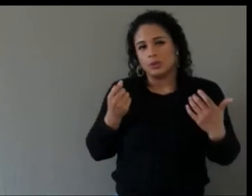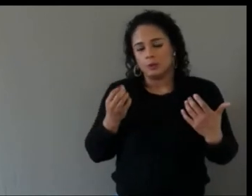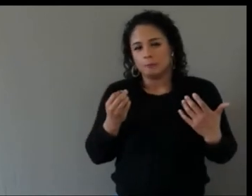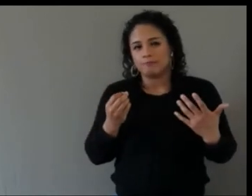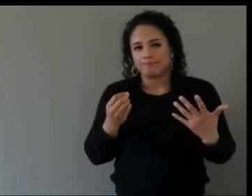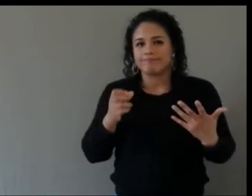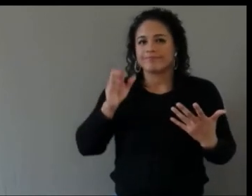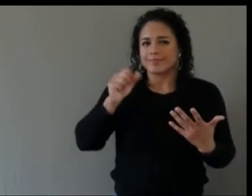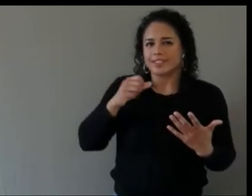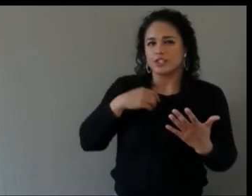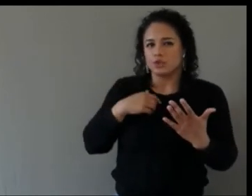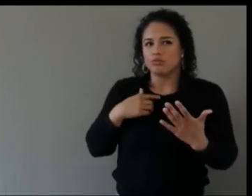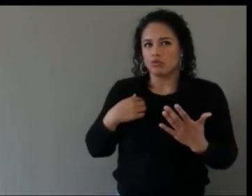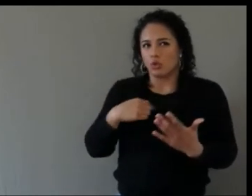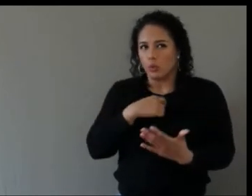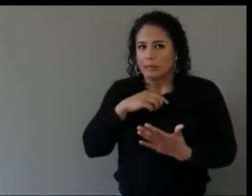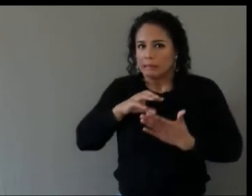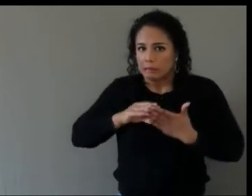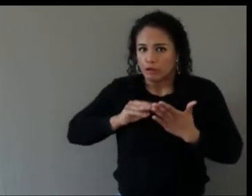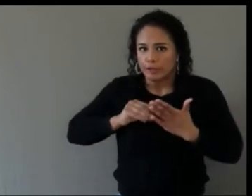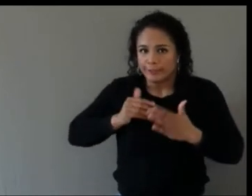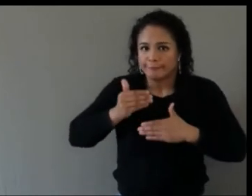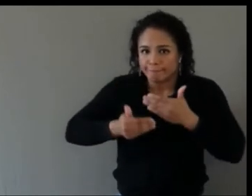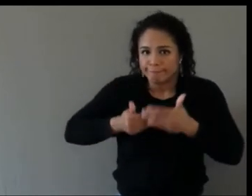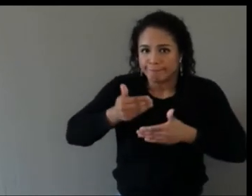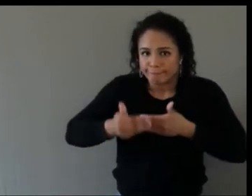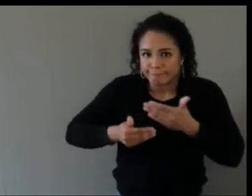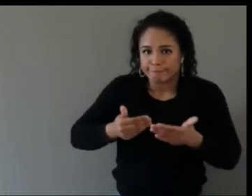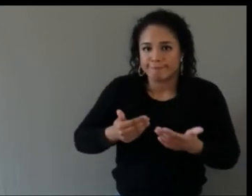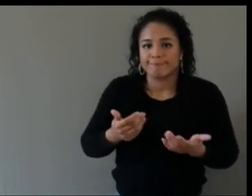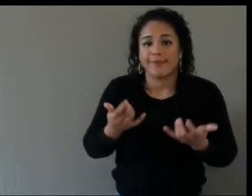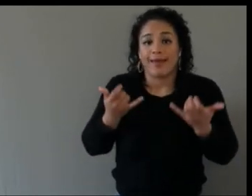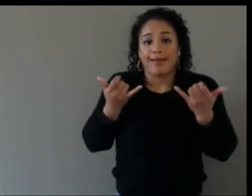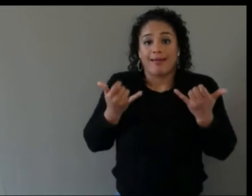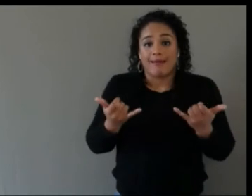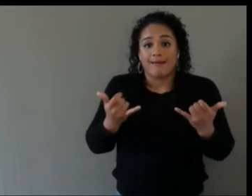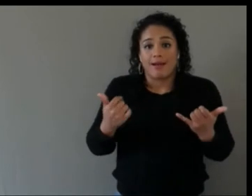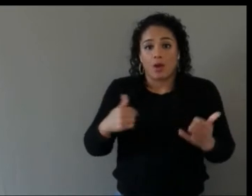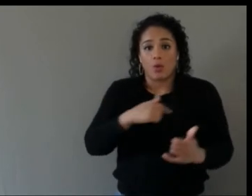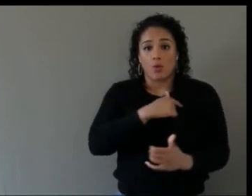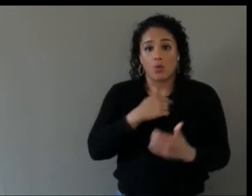I think there's an opportunity to create remote tools.